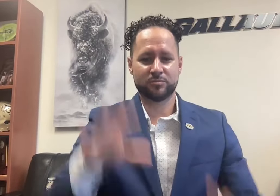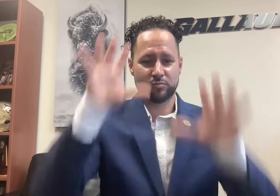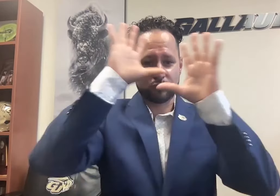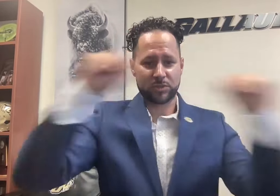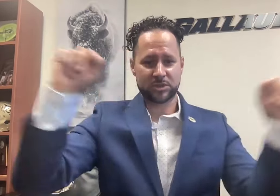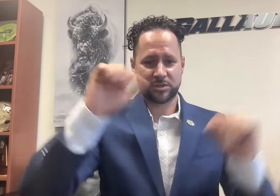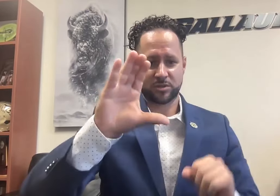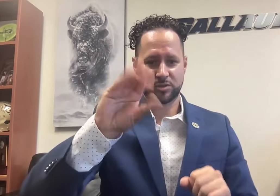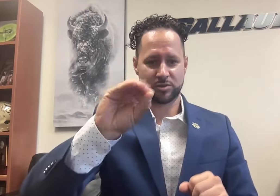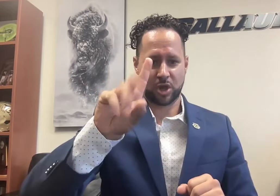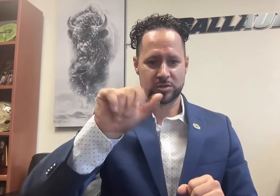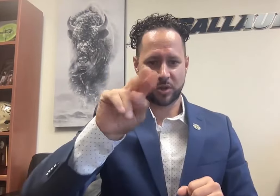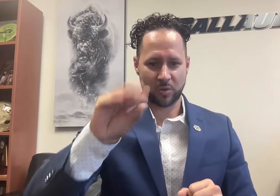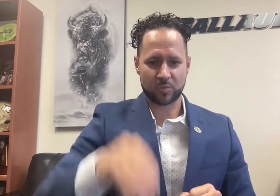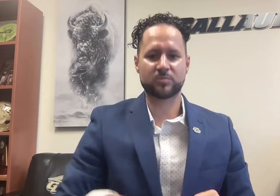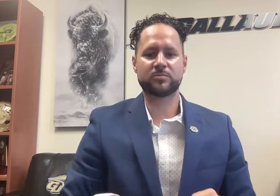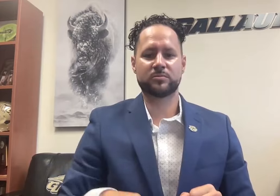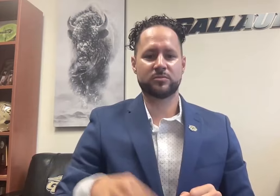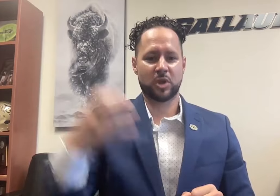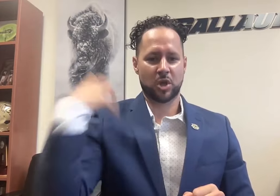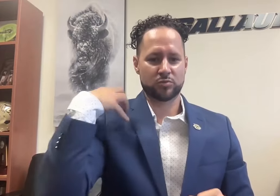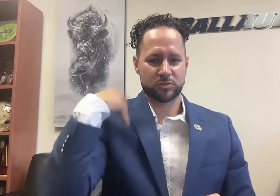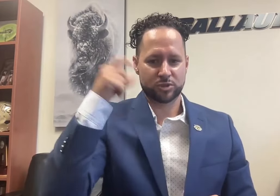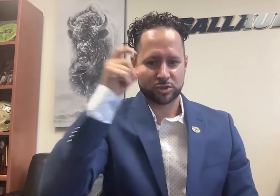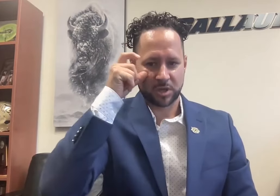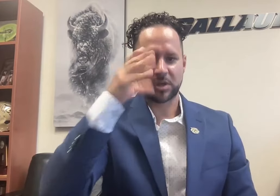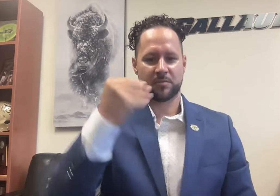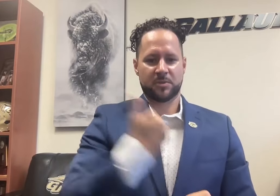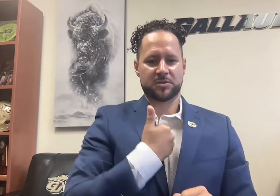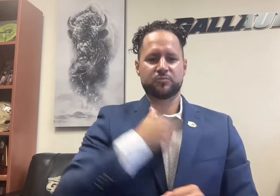President Cordano, Coach Goldstein, and I